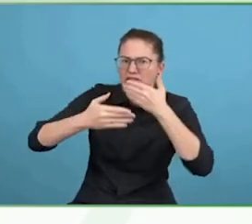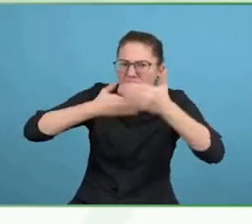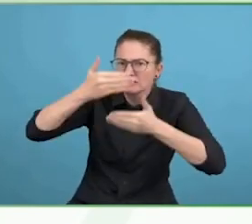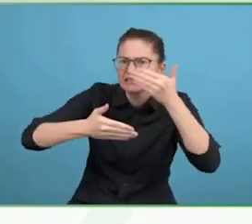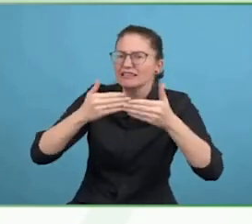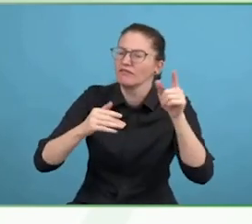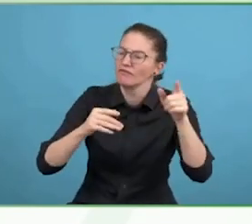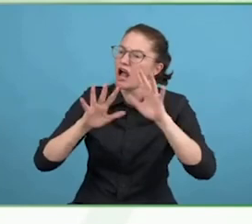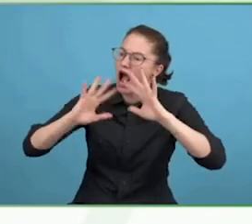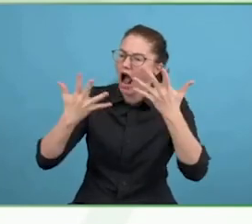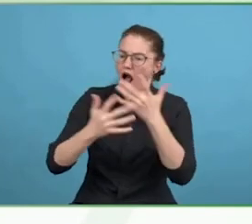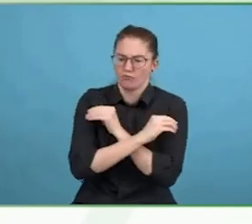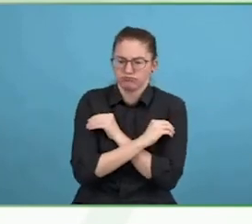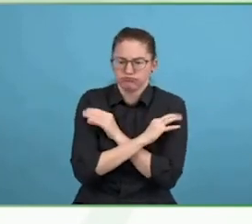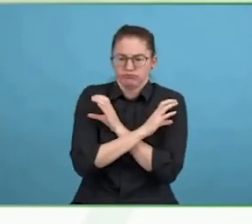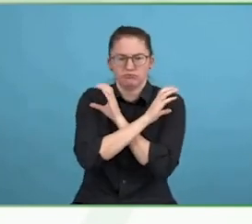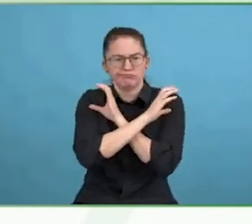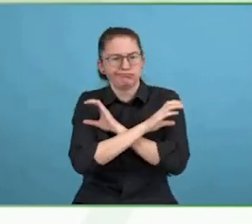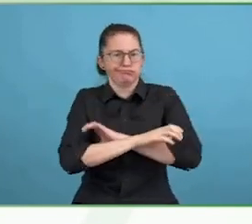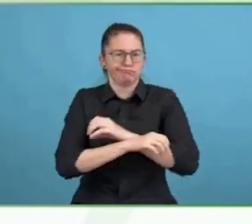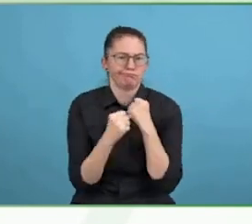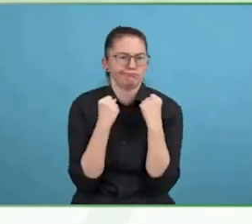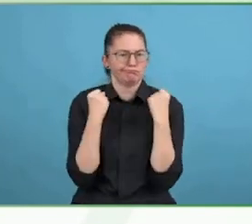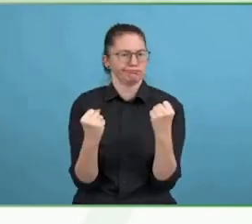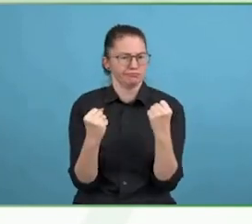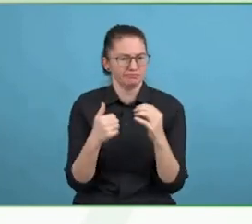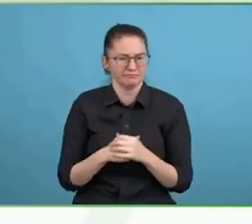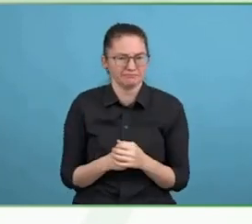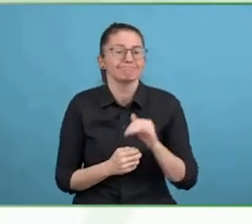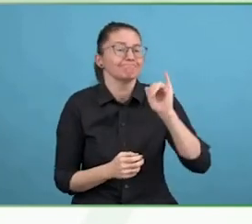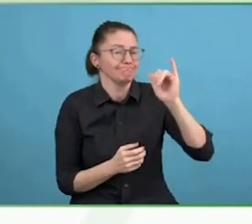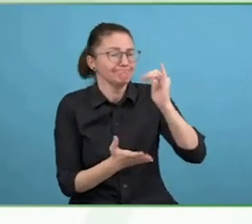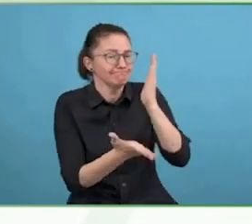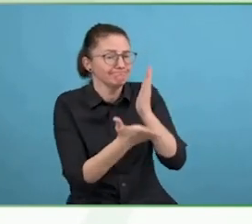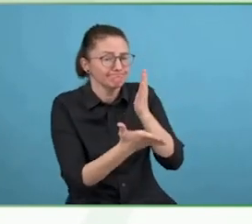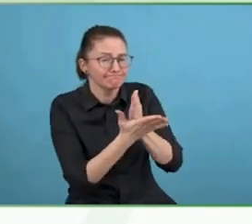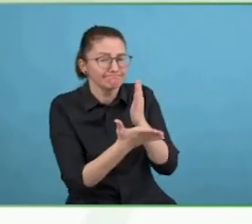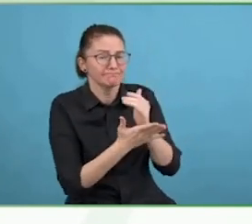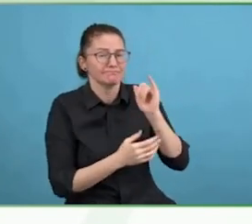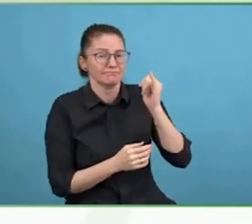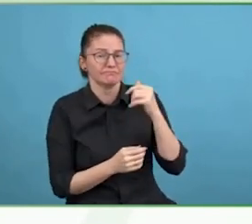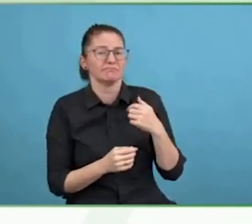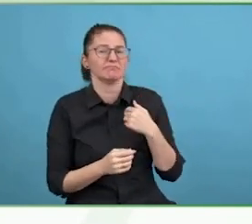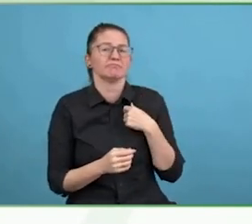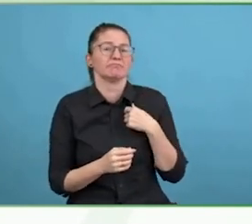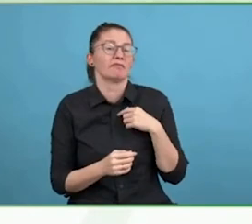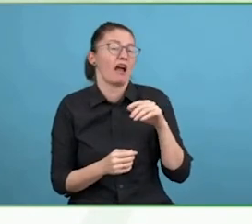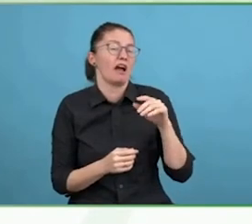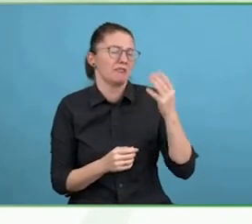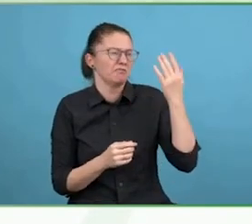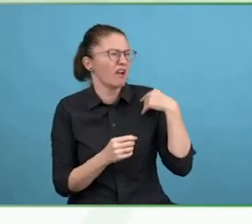And they'd be like, I've seen a book, a podcast. Surely we can. I said I believe resilience is life's gift for suffer.